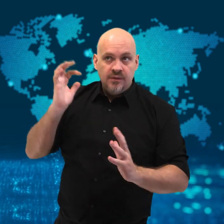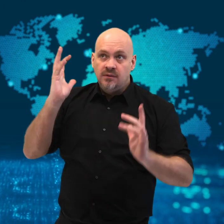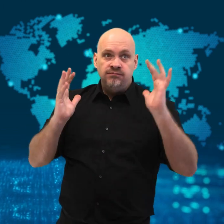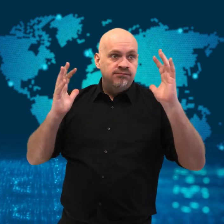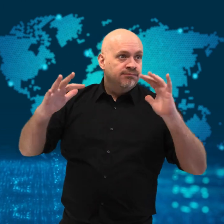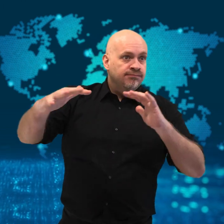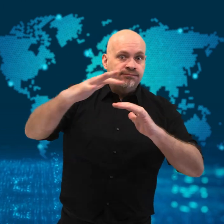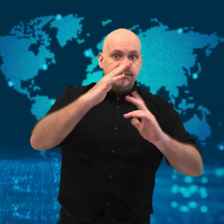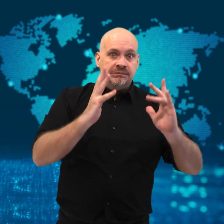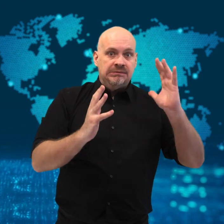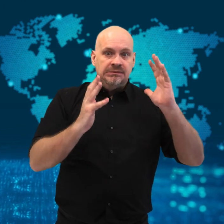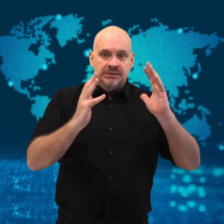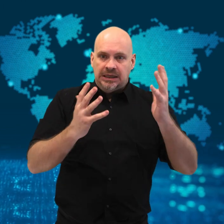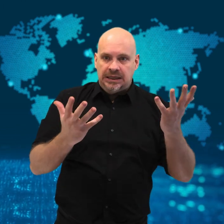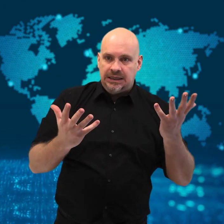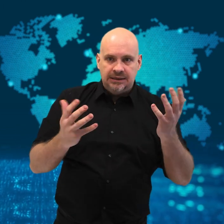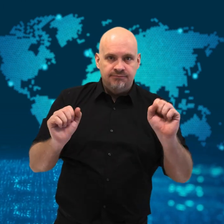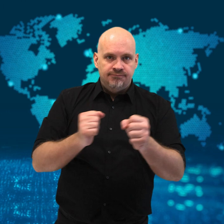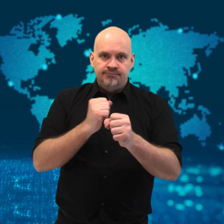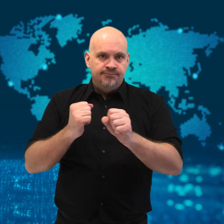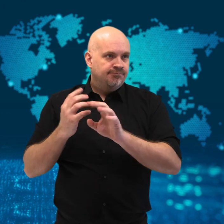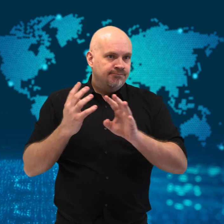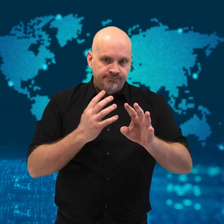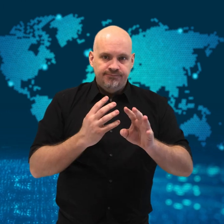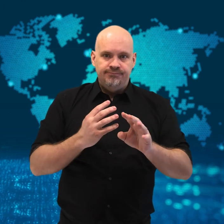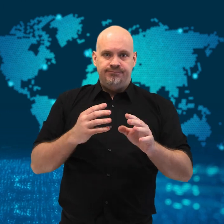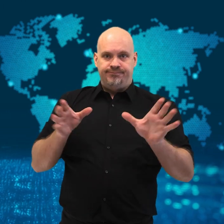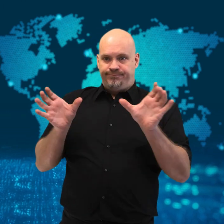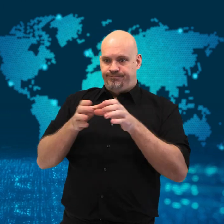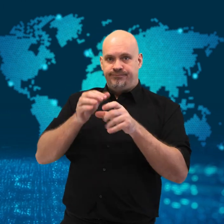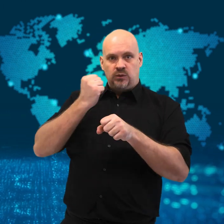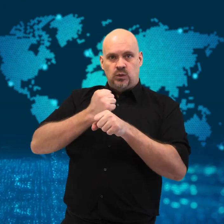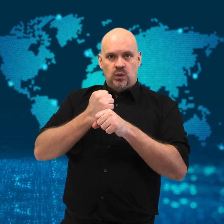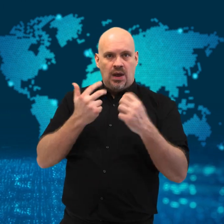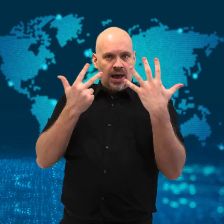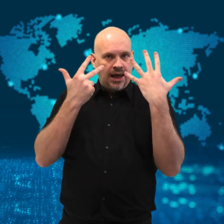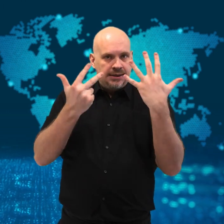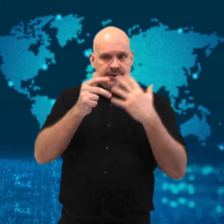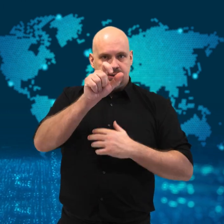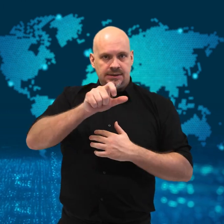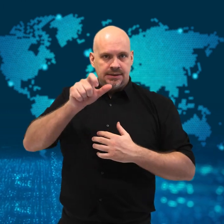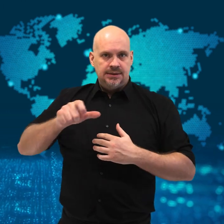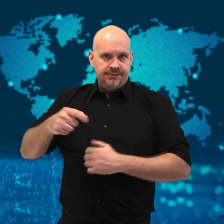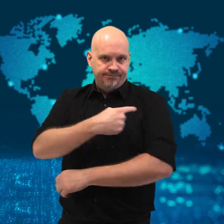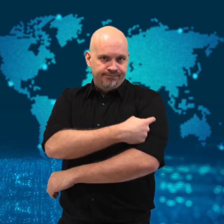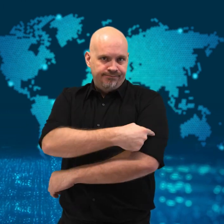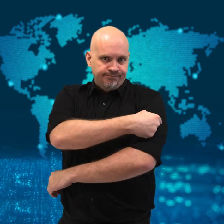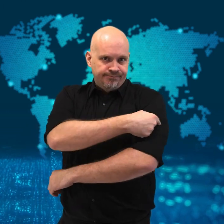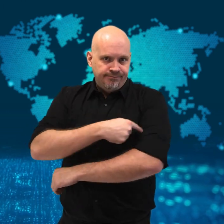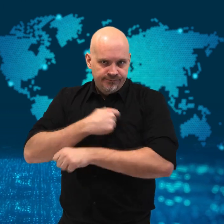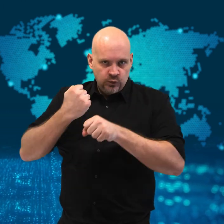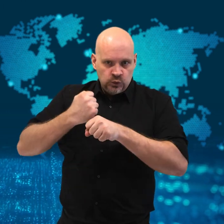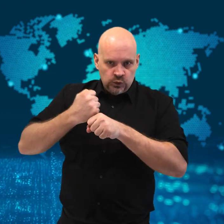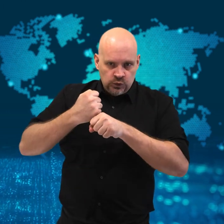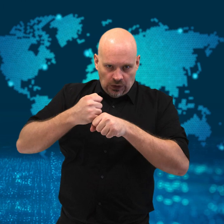The firefighters connected an emergency cable to the operating